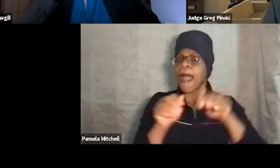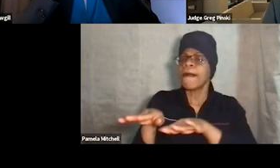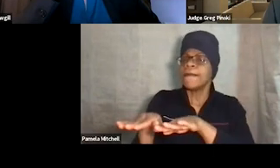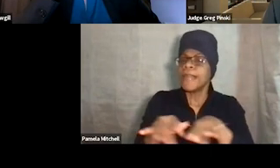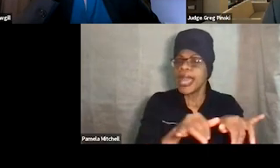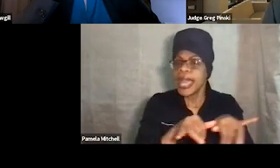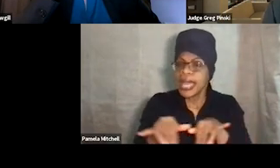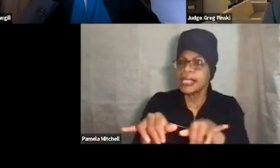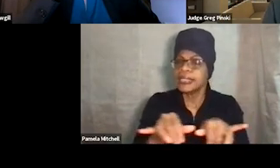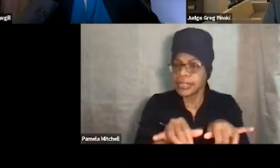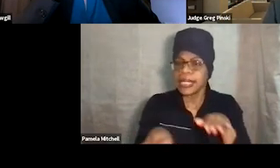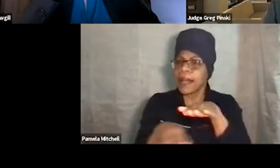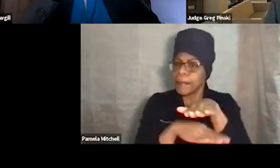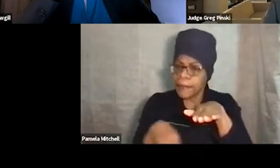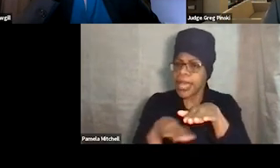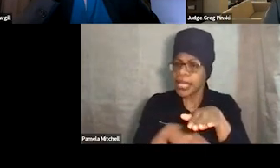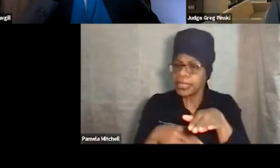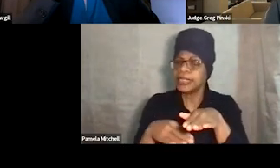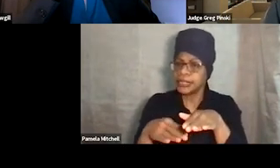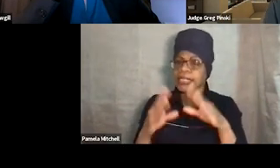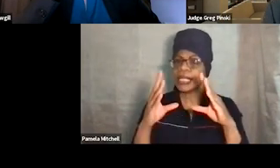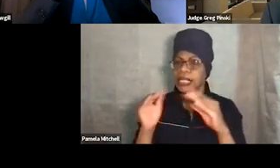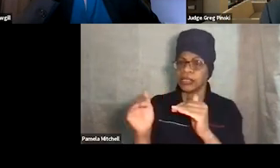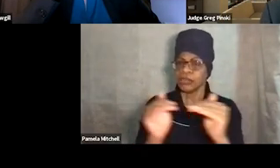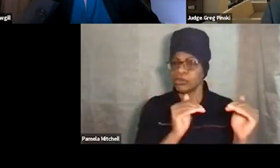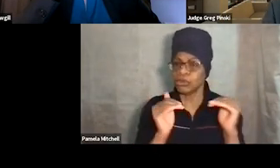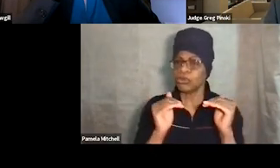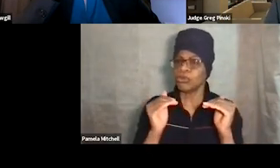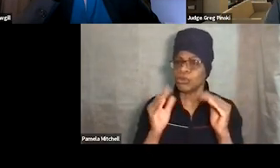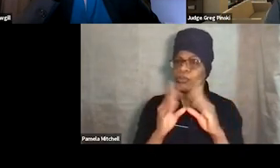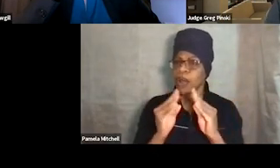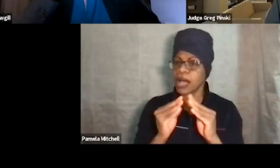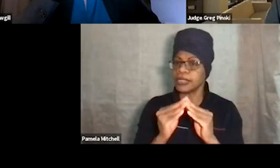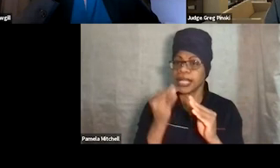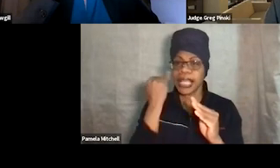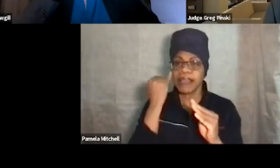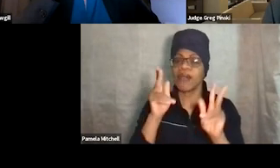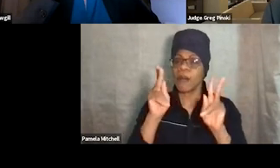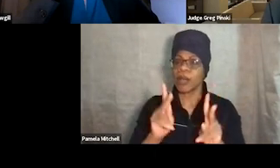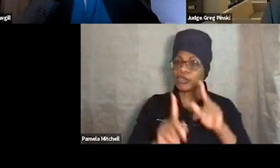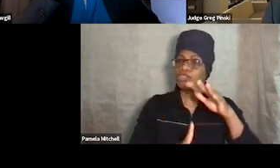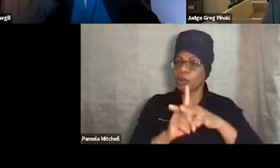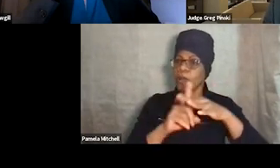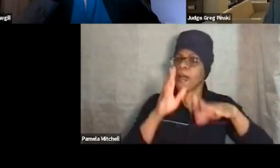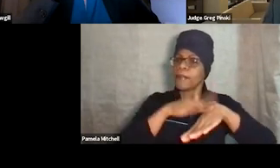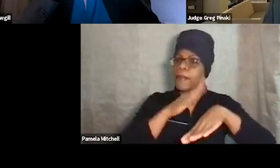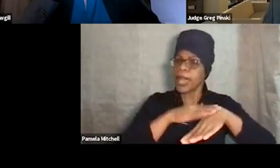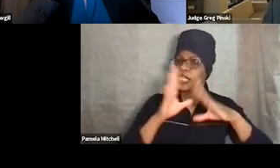that are inherent in our system. Look somewhat akin to a probation revocation hearing, if you will. In many instances,